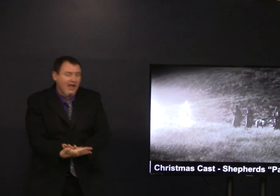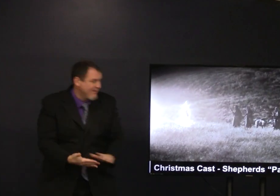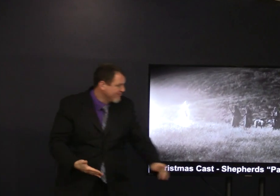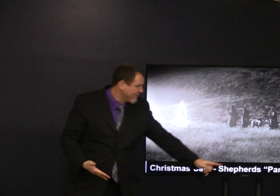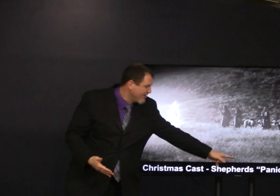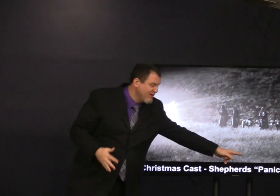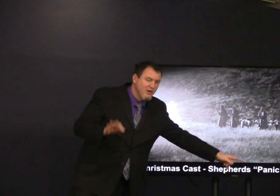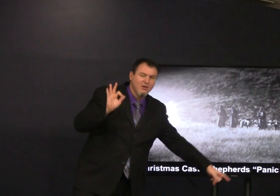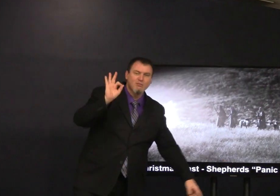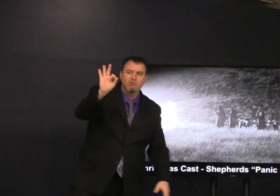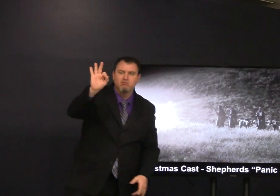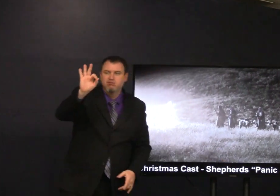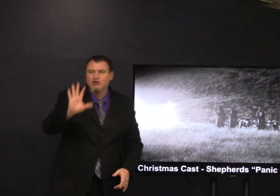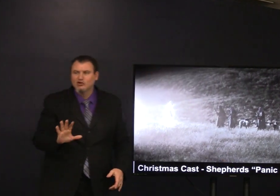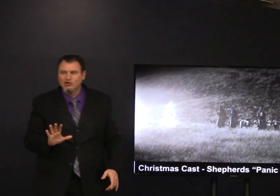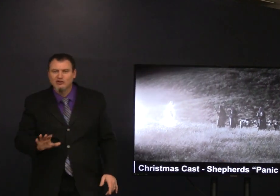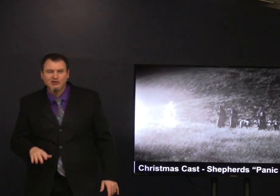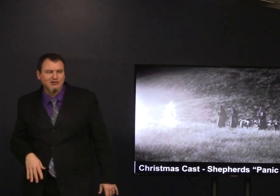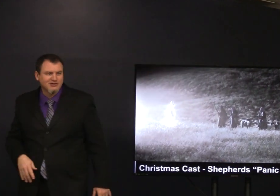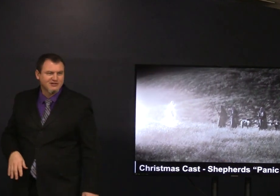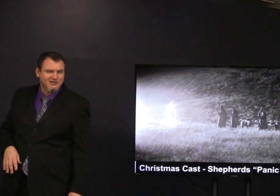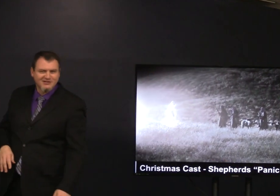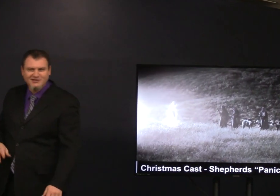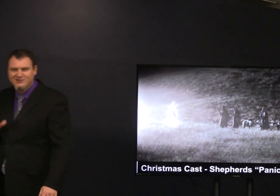they were panicked and then became the preachers